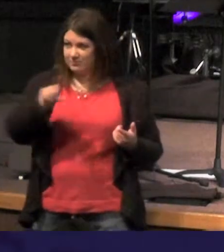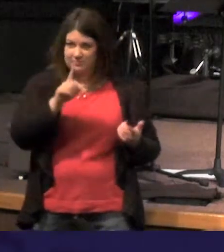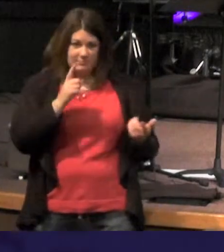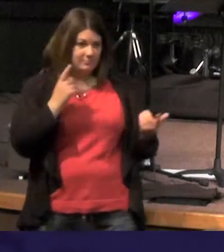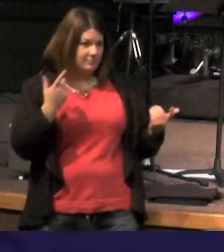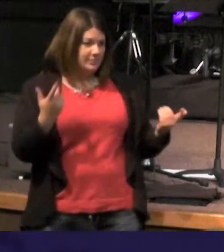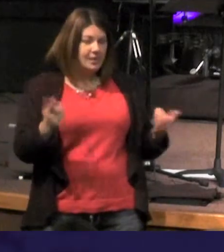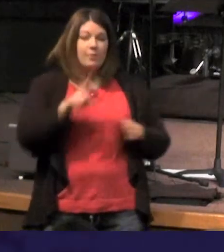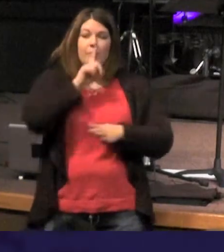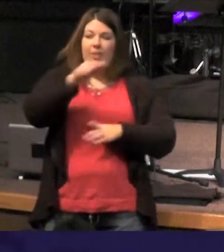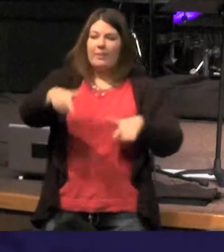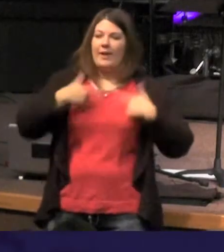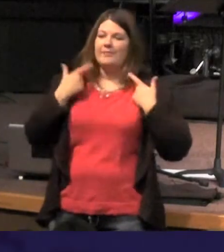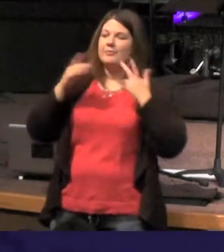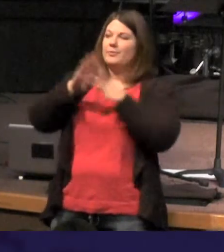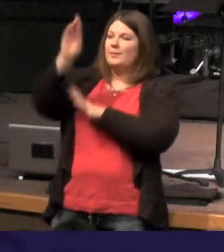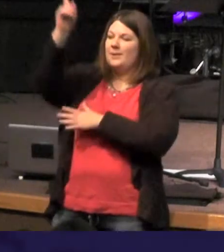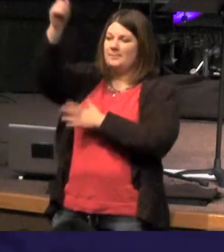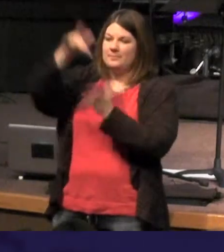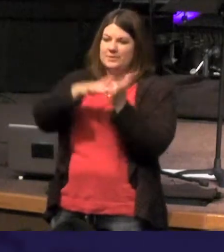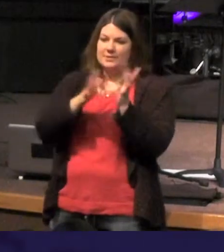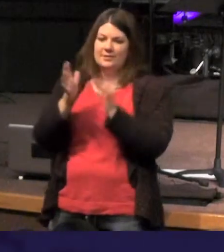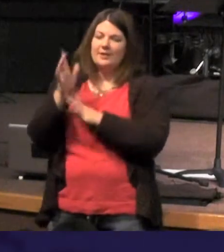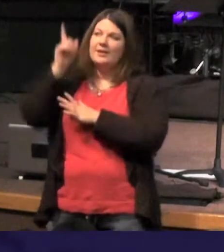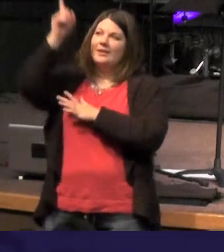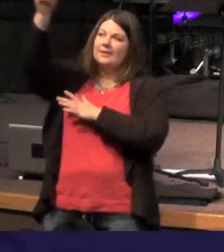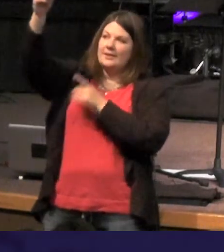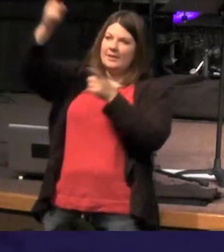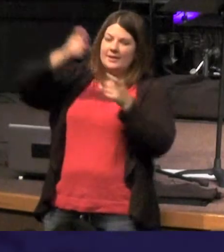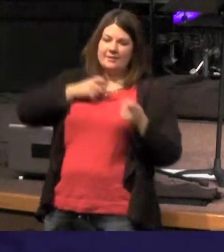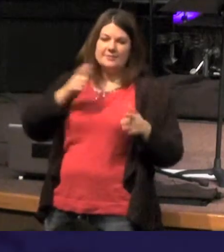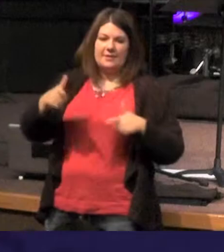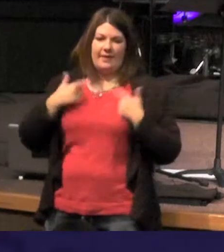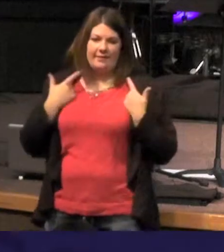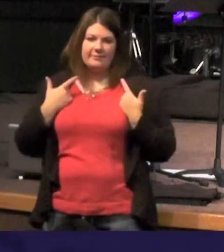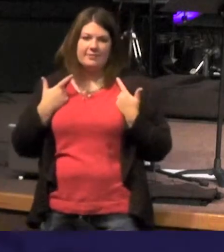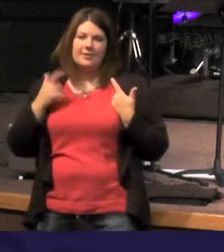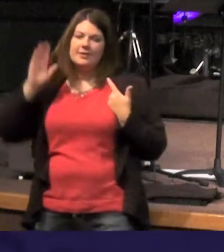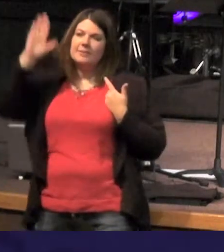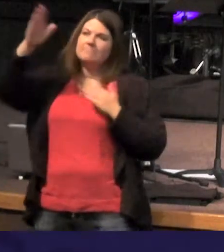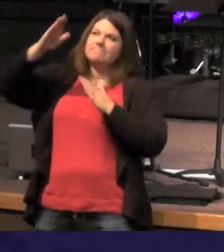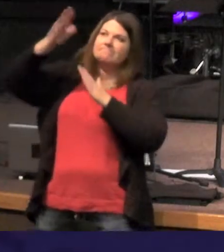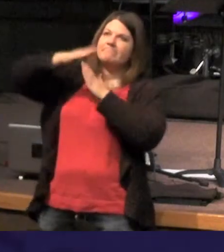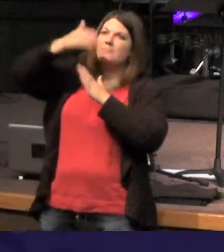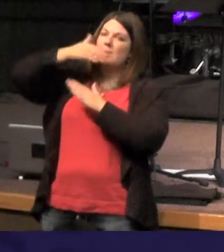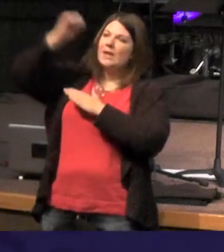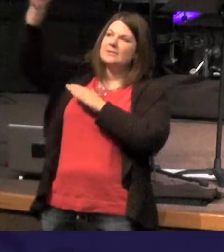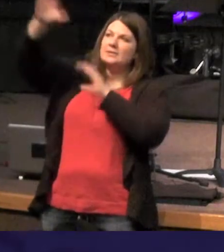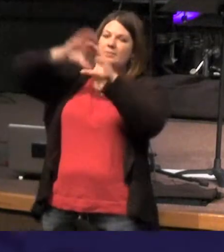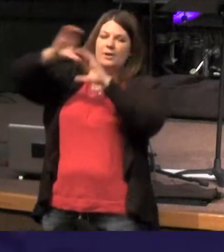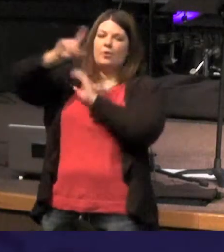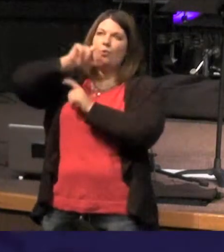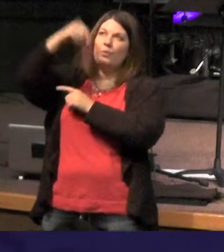well true life is found in Jesus - he is the source of life God's greatest and clearest communication of who he is - is the word